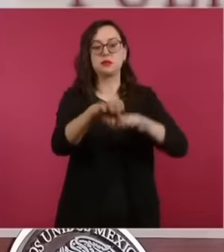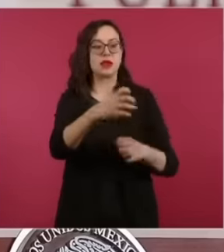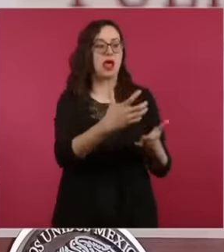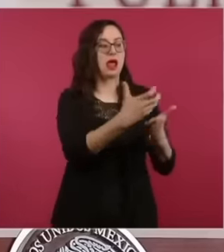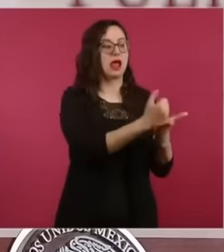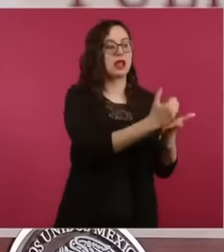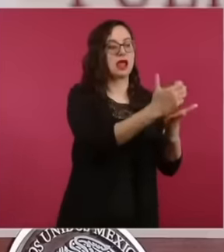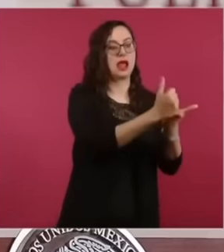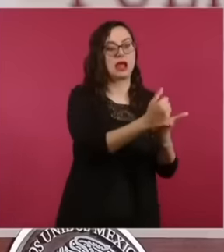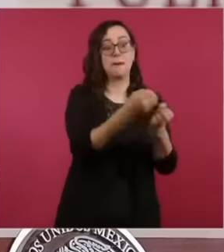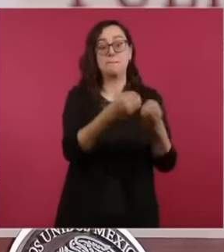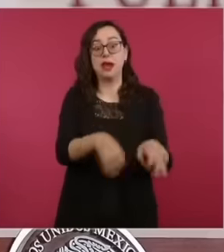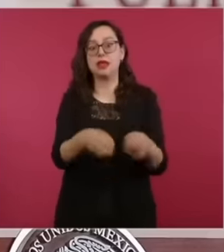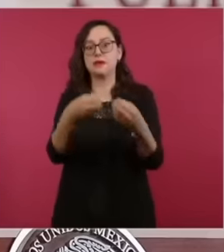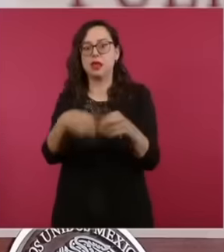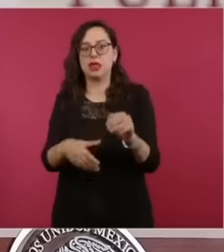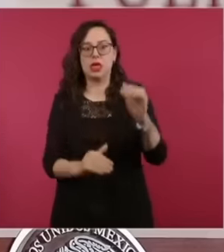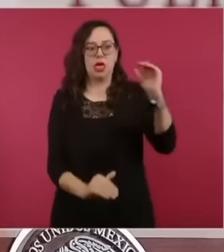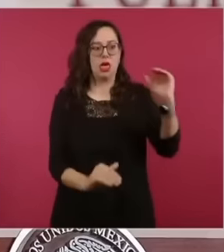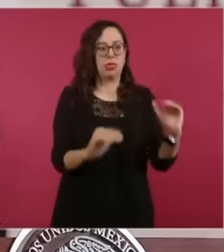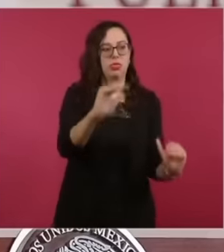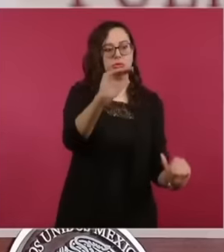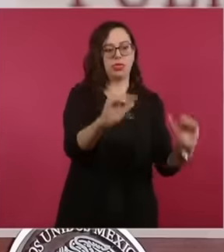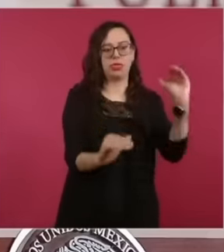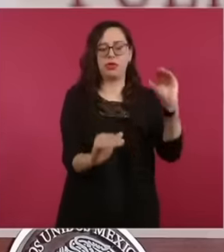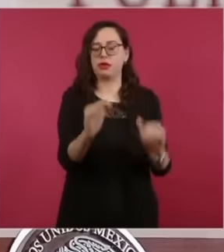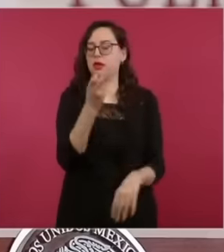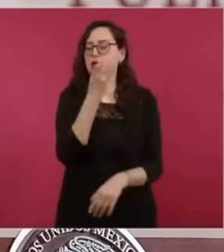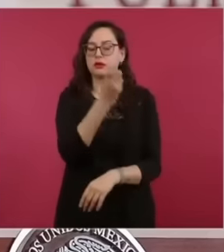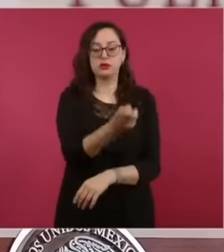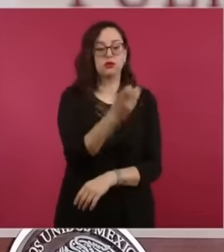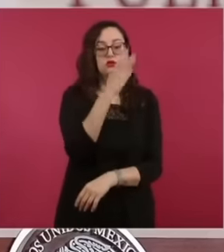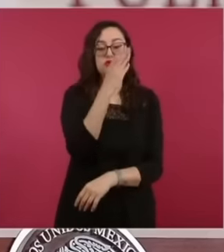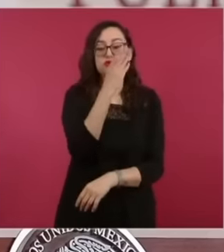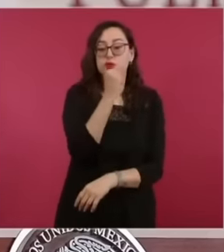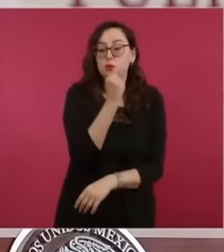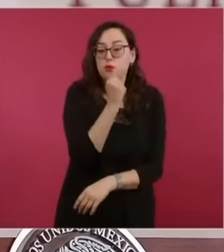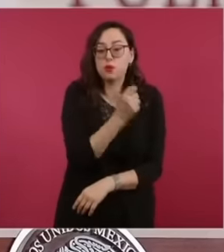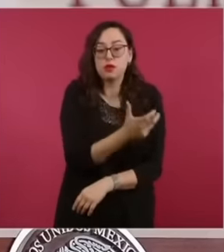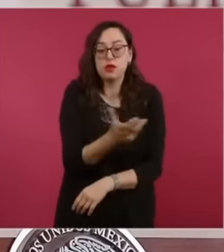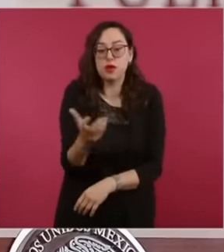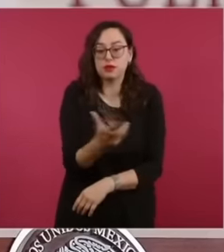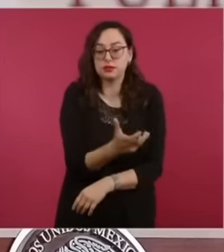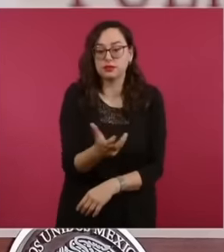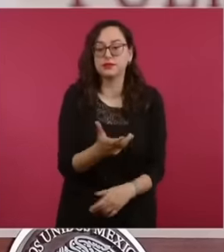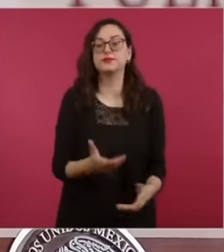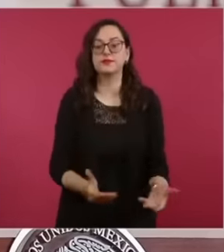below the undersecretary of the interior will comment on this topic and on the litigation